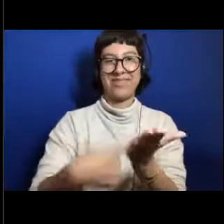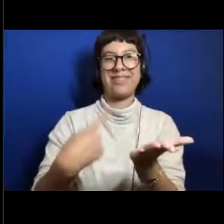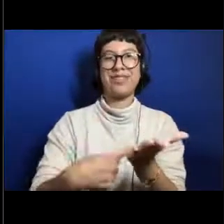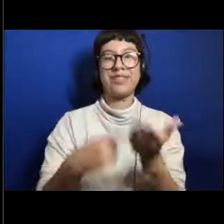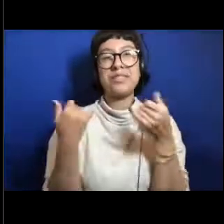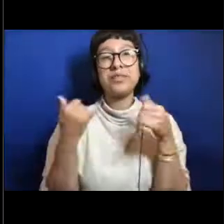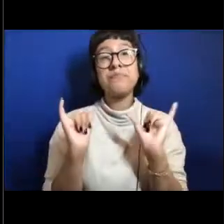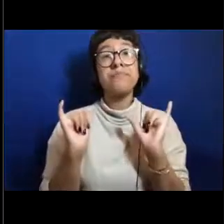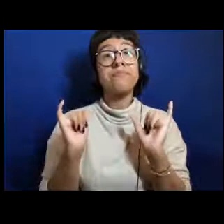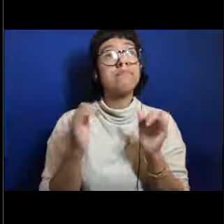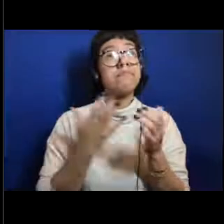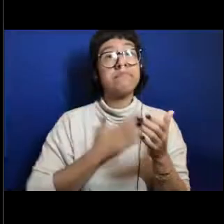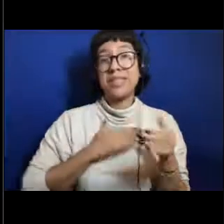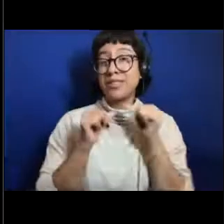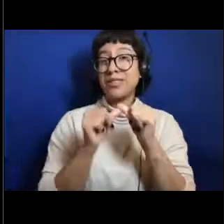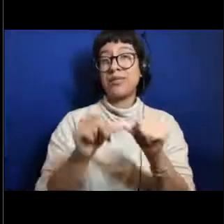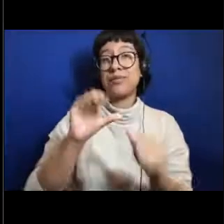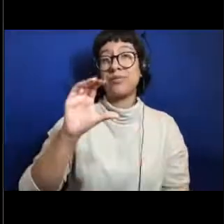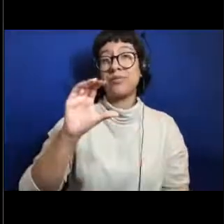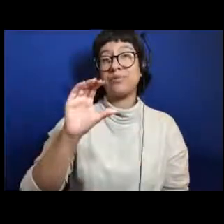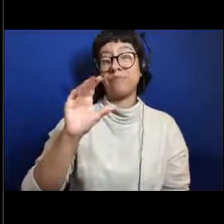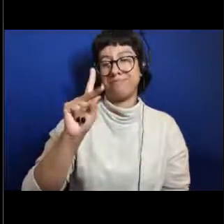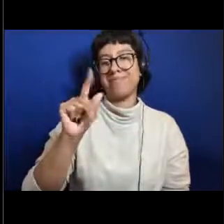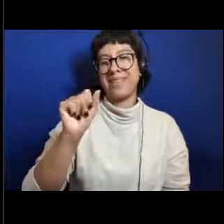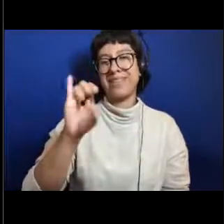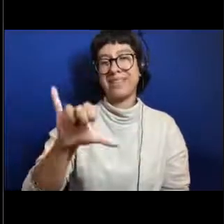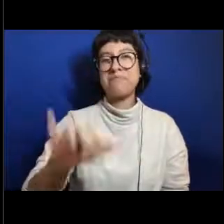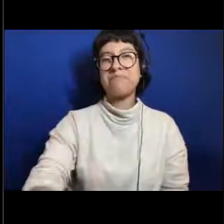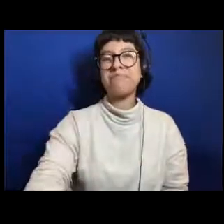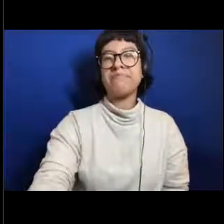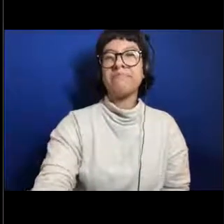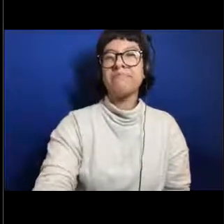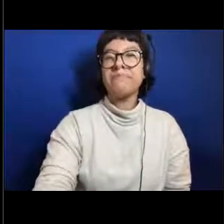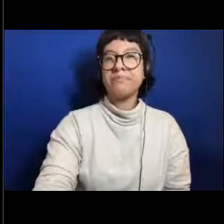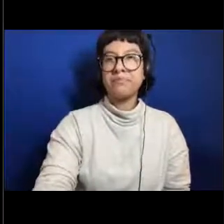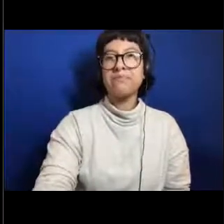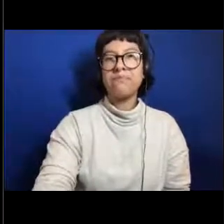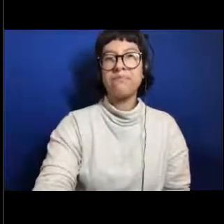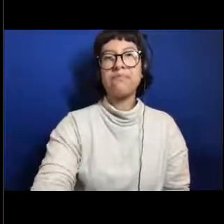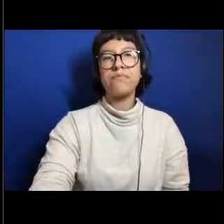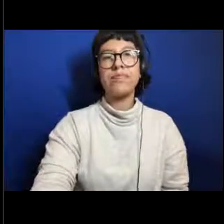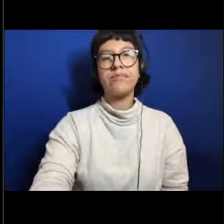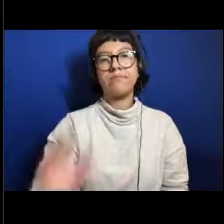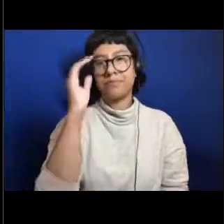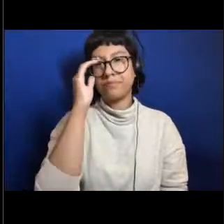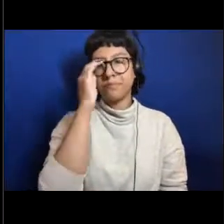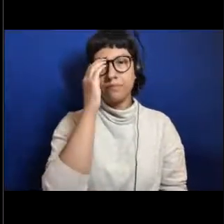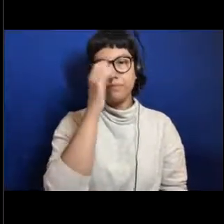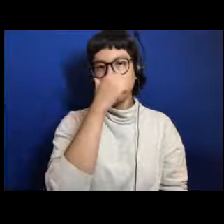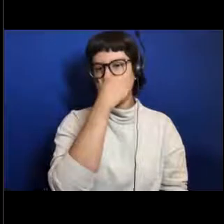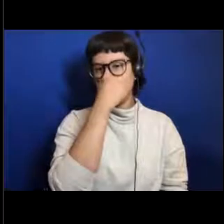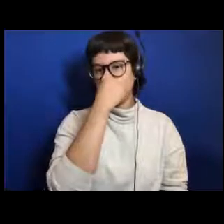So please continue on Kasey. - Okay. All right, so a lot of the slides and the images